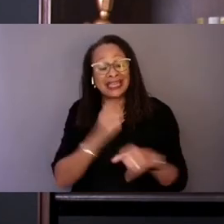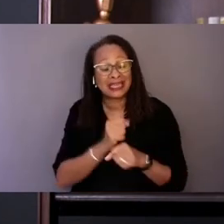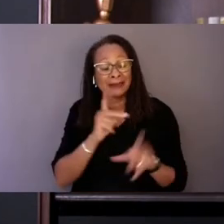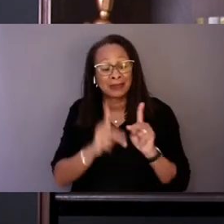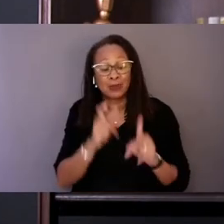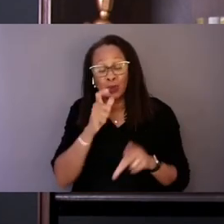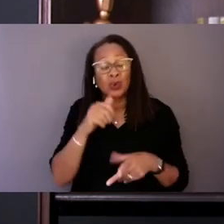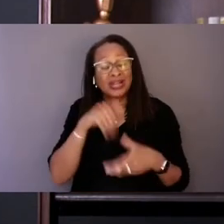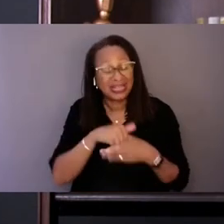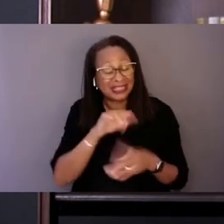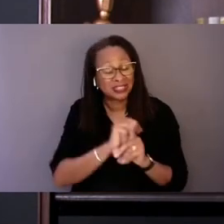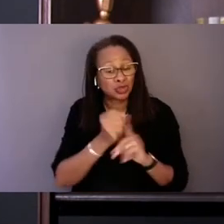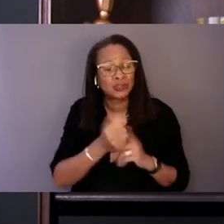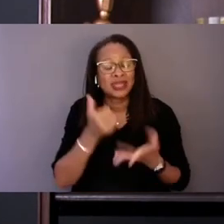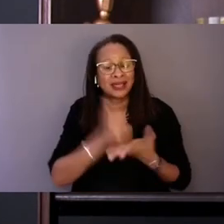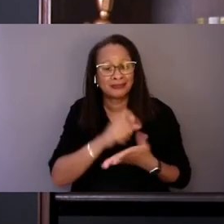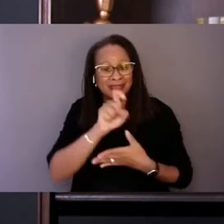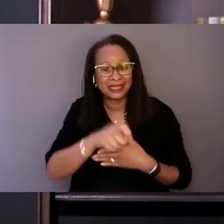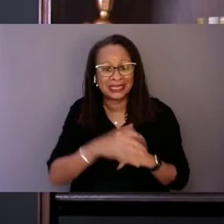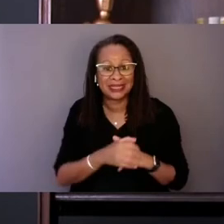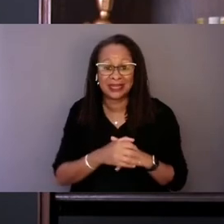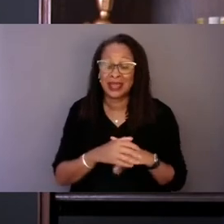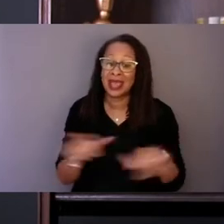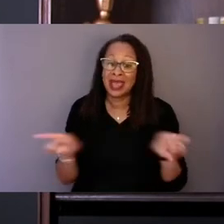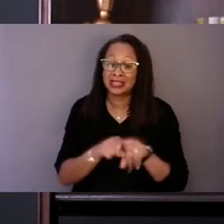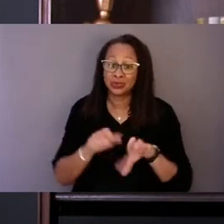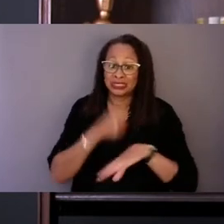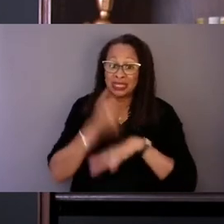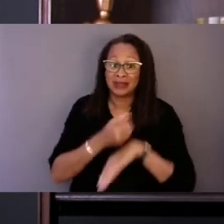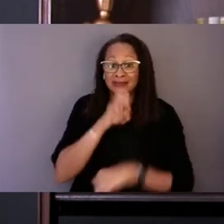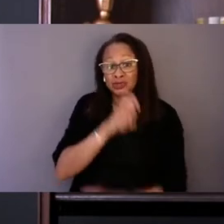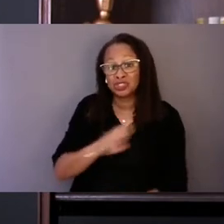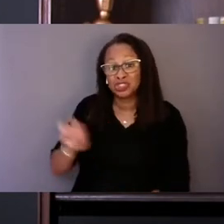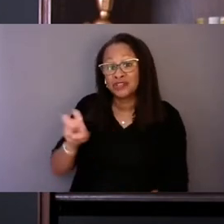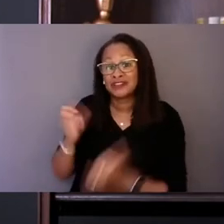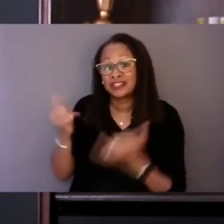Setting that stage, I want to shift now to a much more recent law passed by Congress,